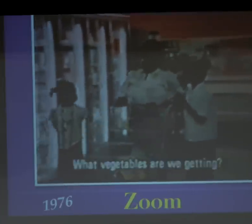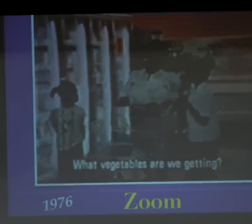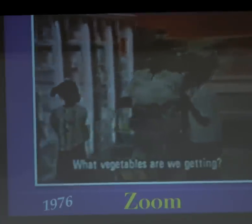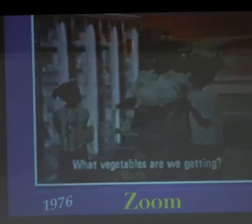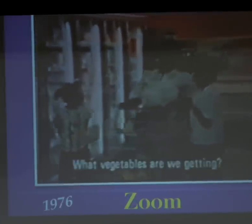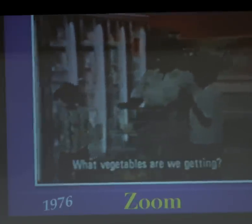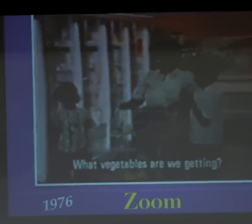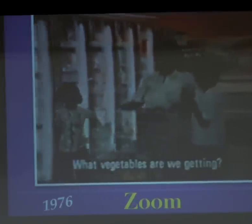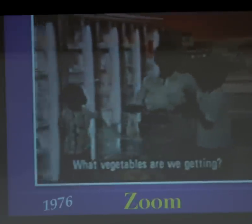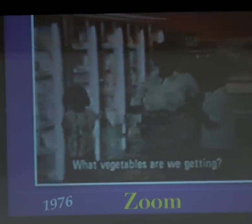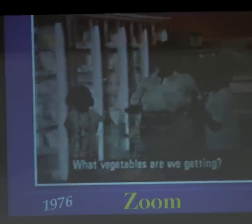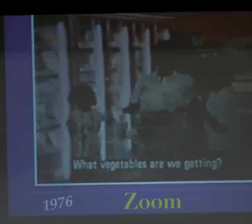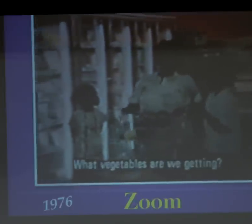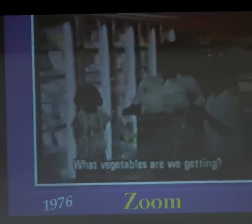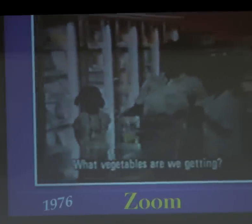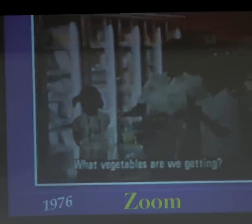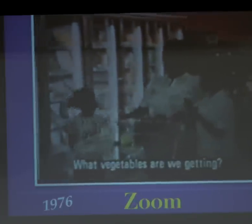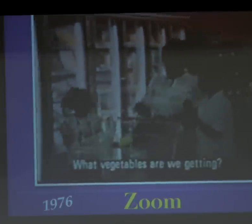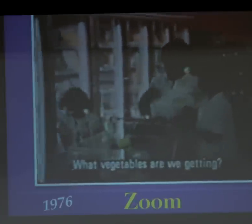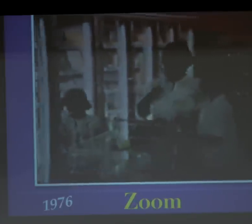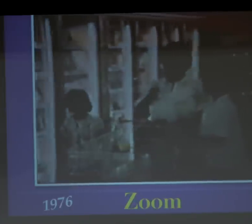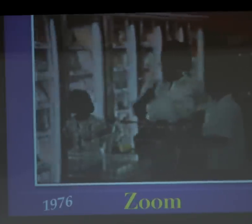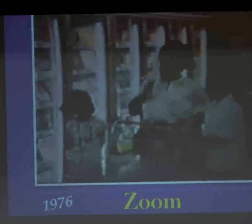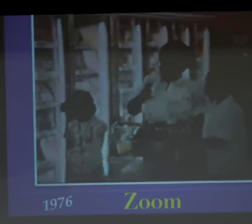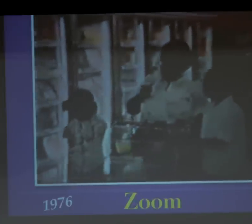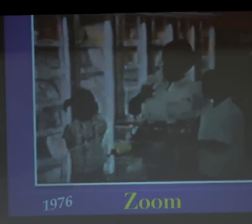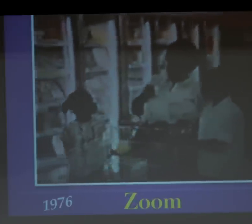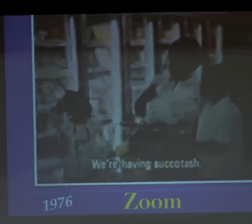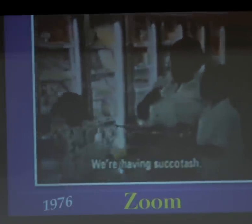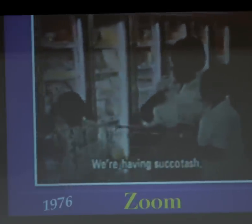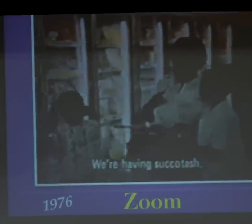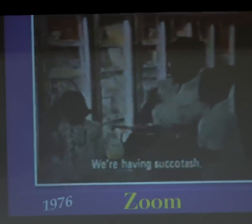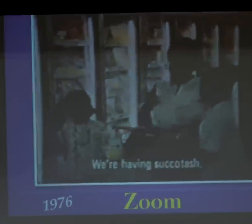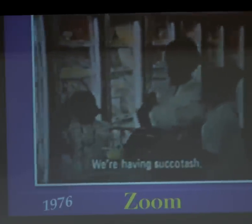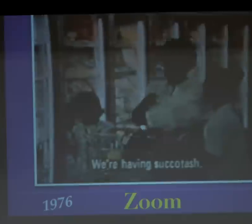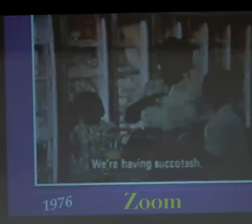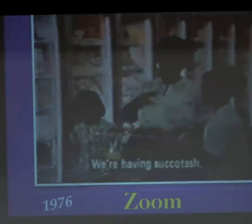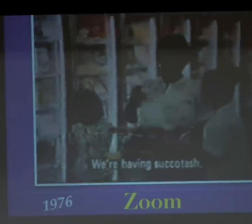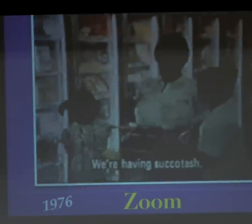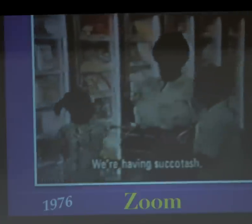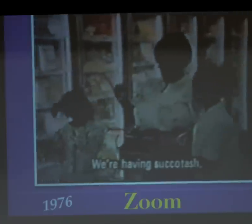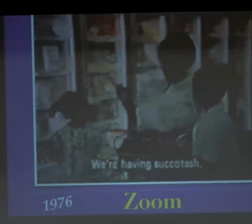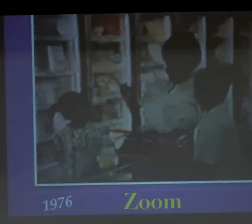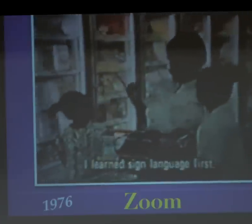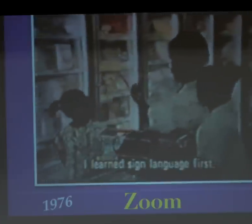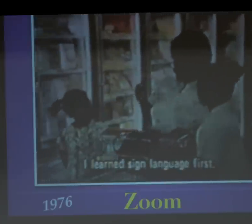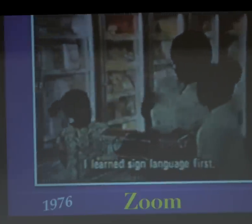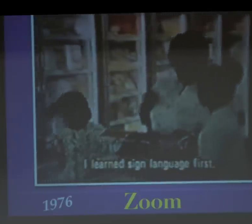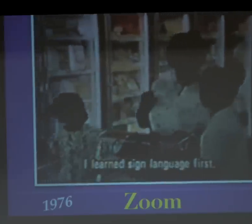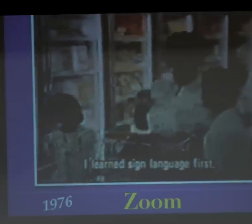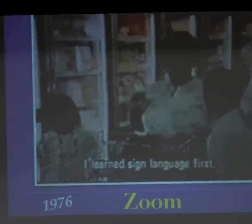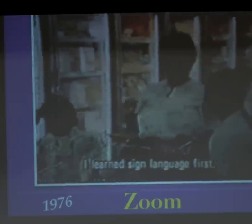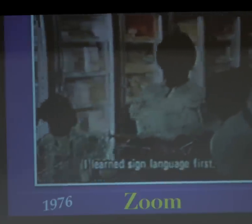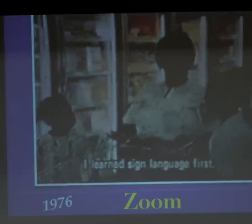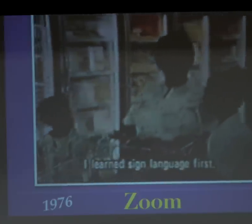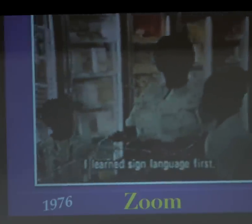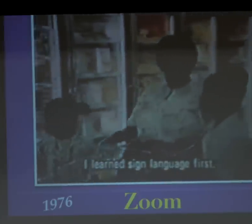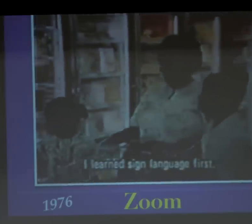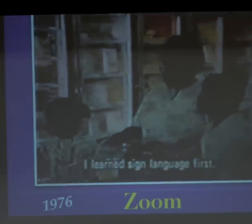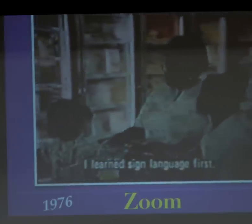What are we getting? Succotash? I learned sign language before I learned to speak.